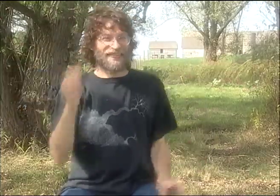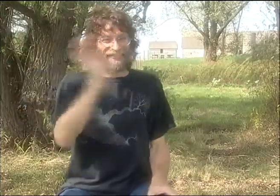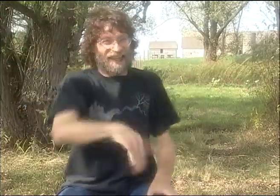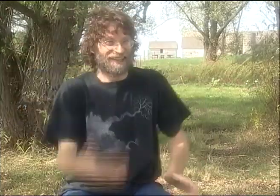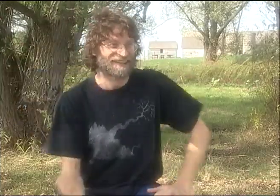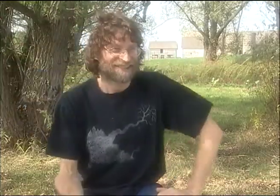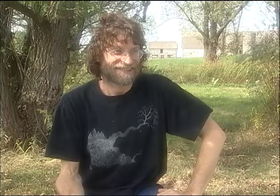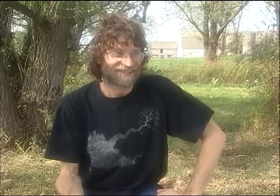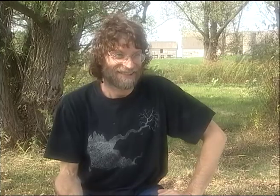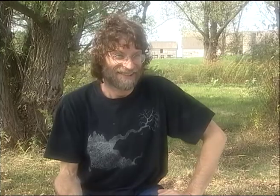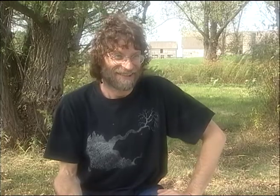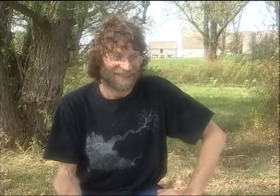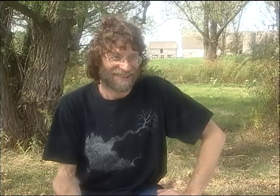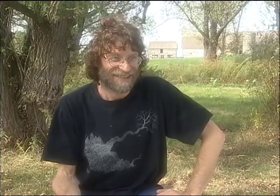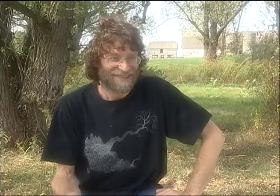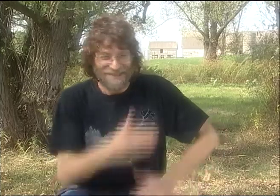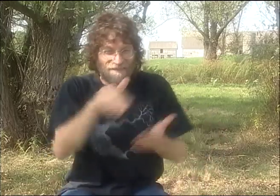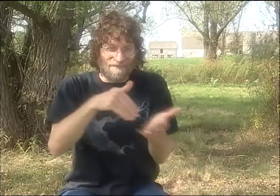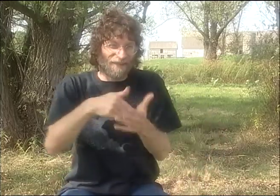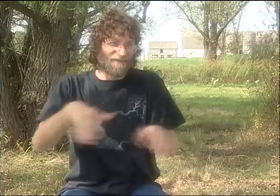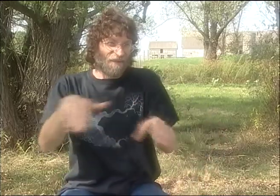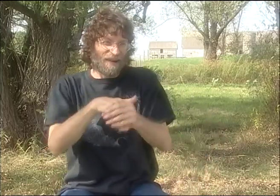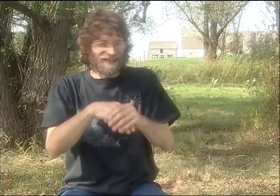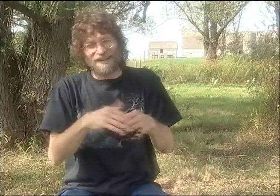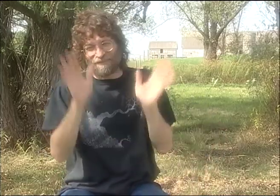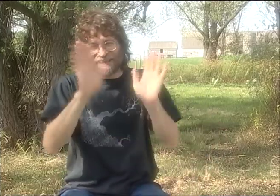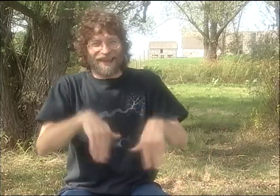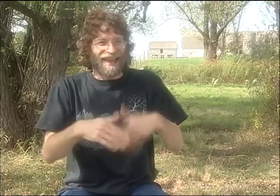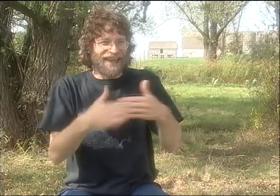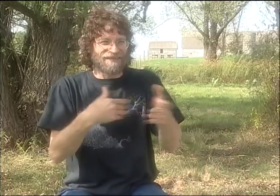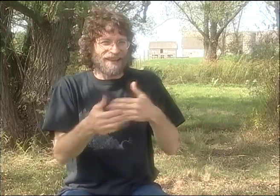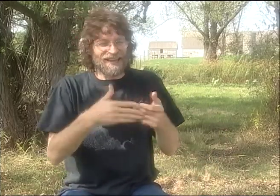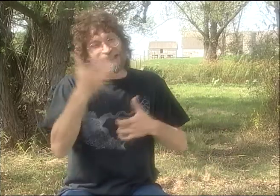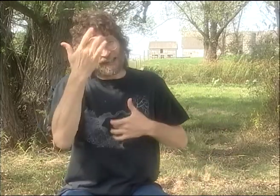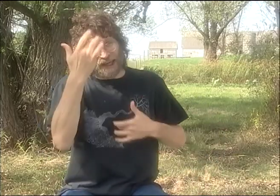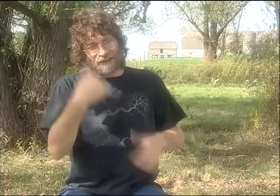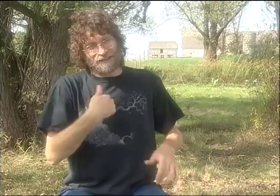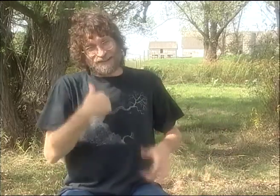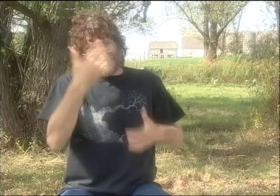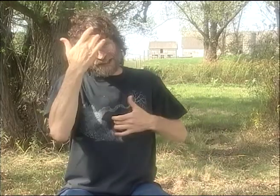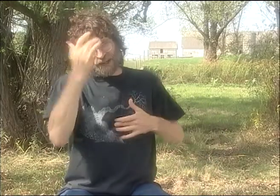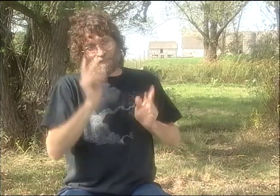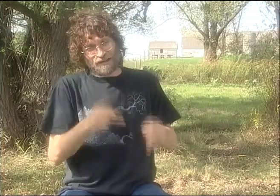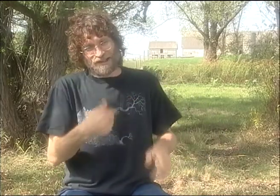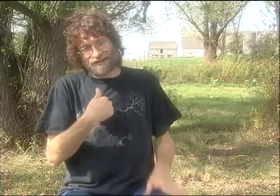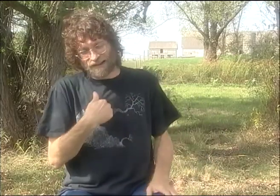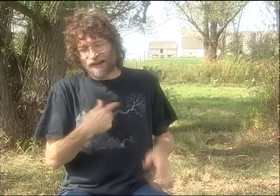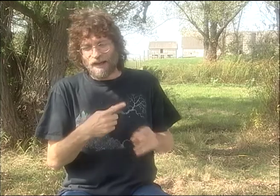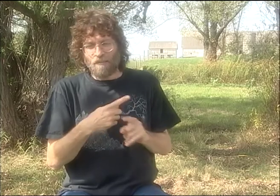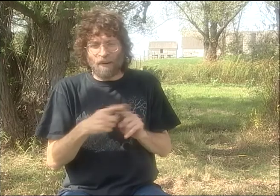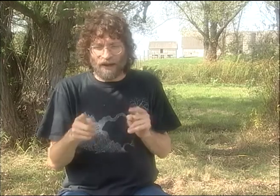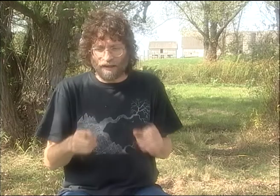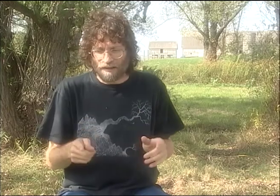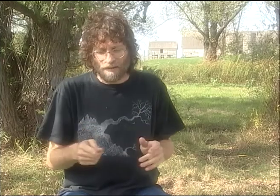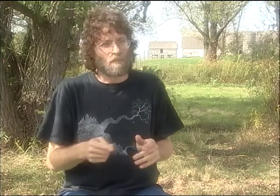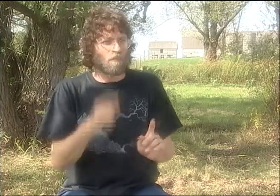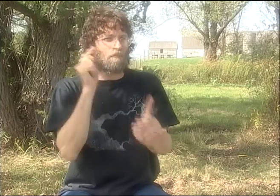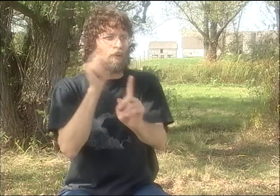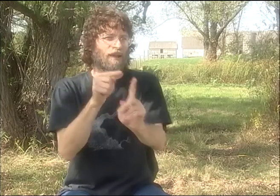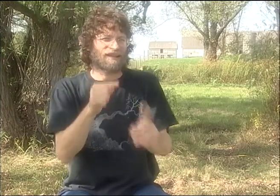COMES DOWN, AND THE B-SHIFT JESUS CAME ON AND GOT ON THE CROSS. THAT WAS IN THE MIDDLE OF THE WEDDING. ANYWAY, YEAH, MIGHT BE CONSIDERED SICK,